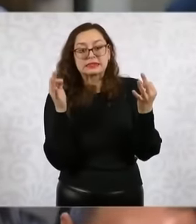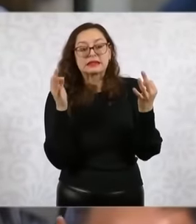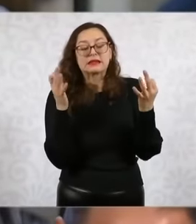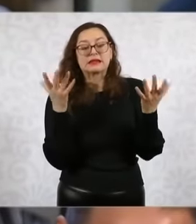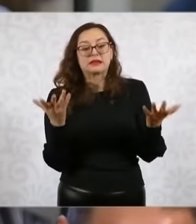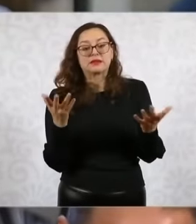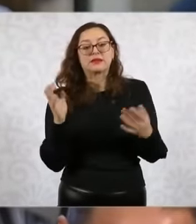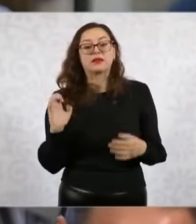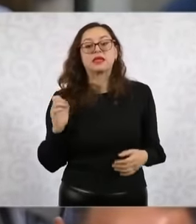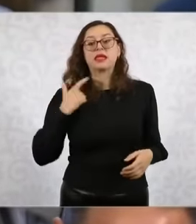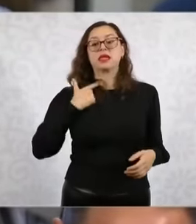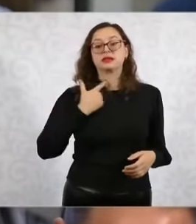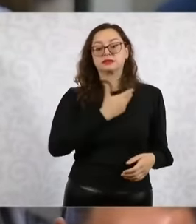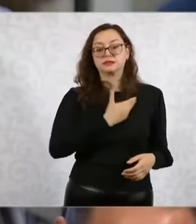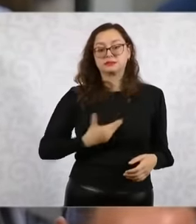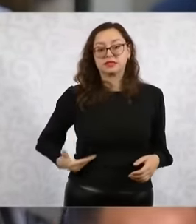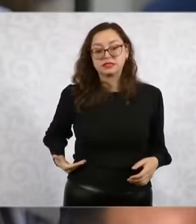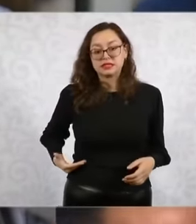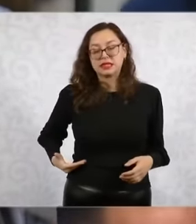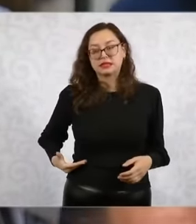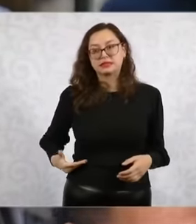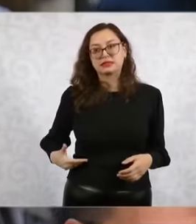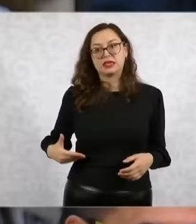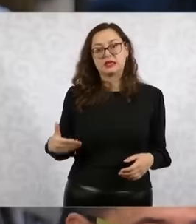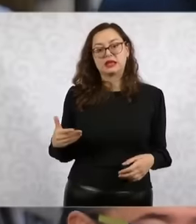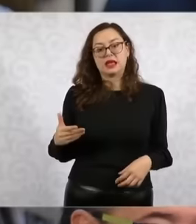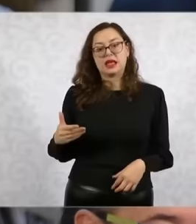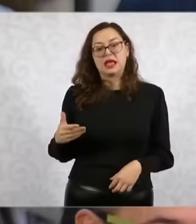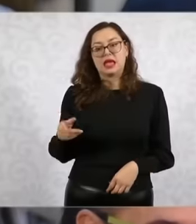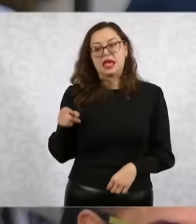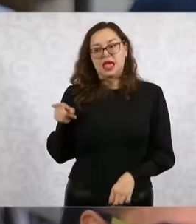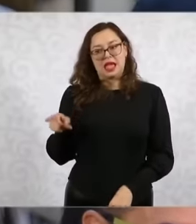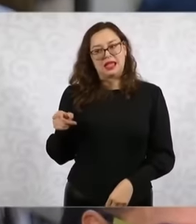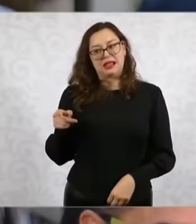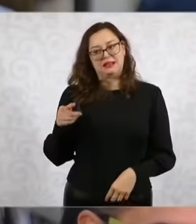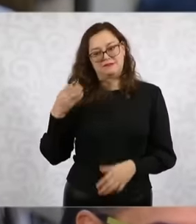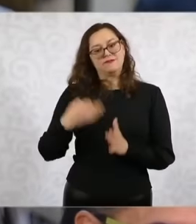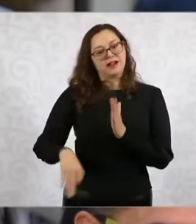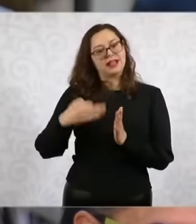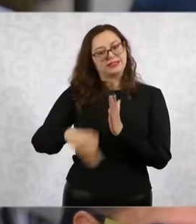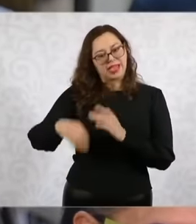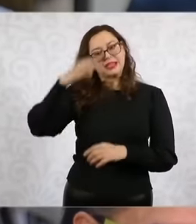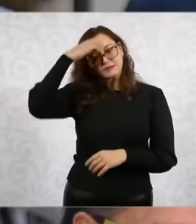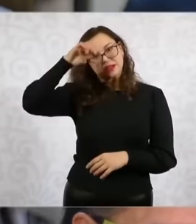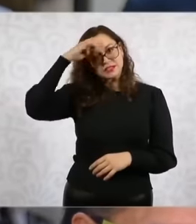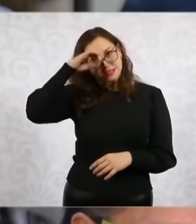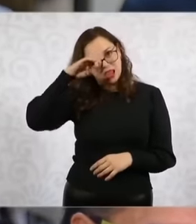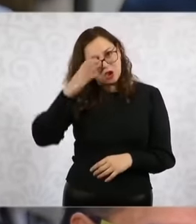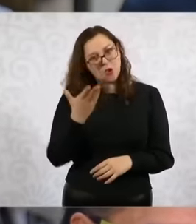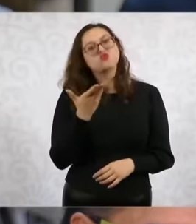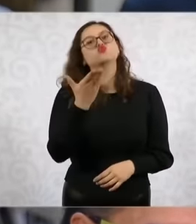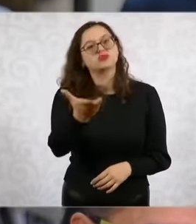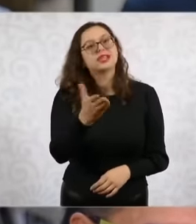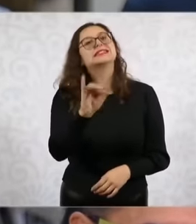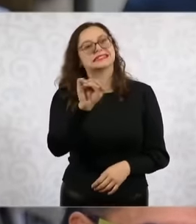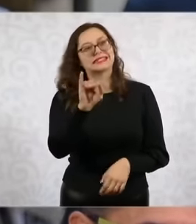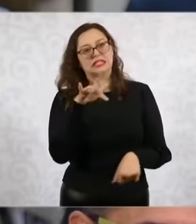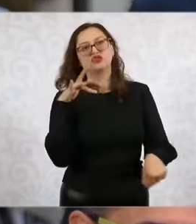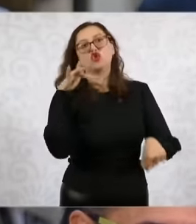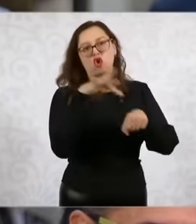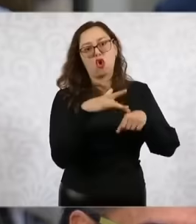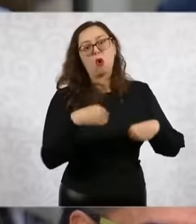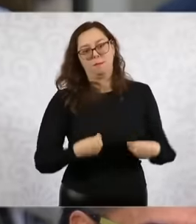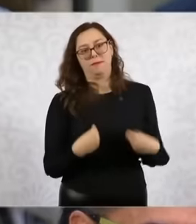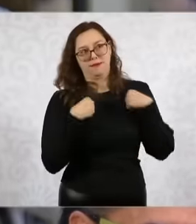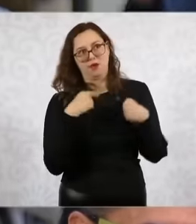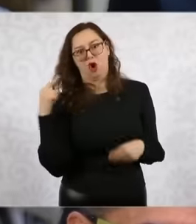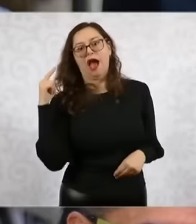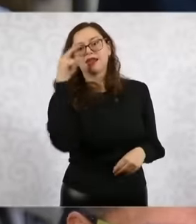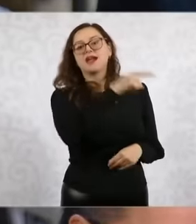former president did not have to have lived, to have been there, to live with this thriving community. I ask you